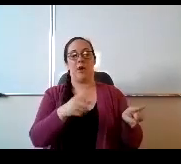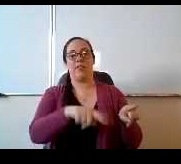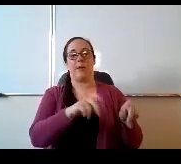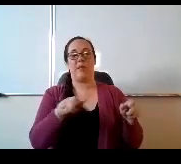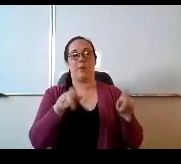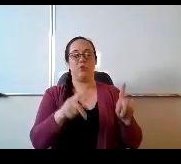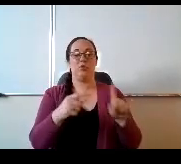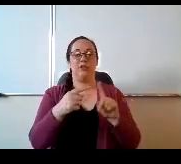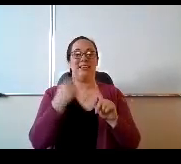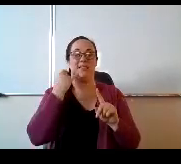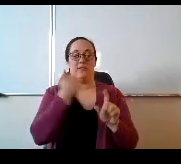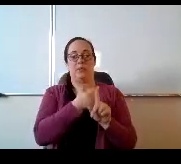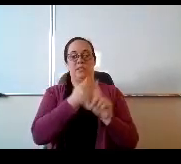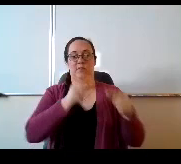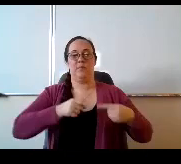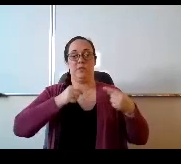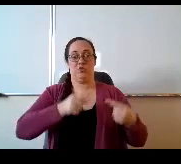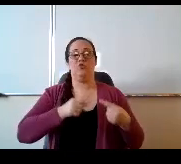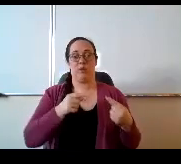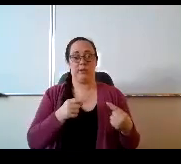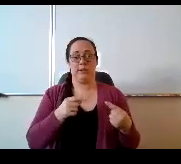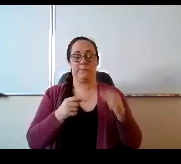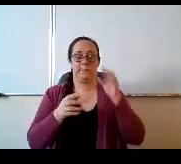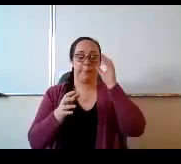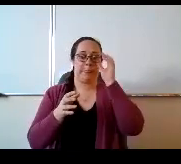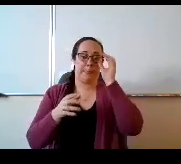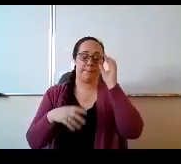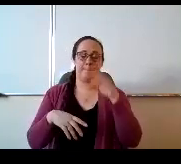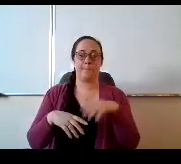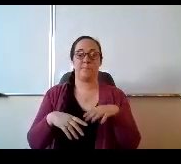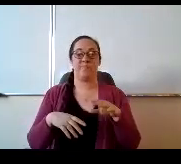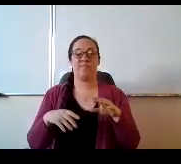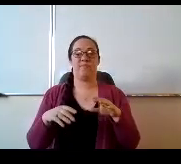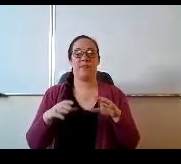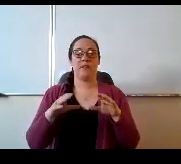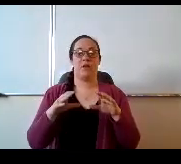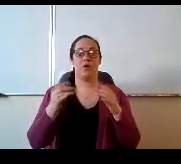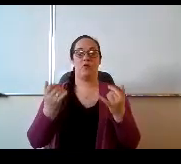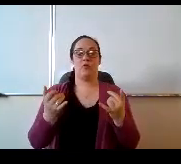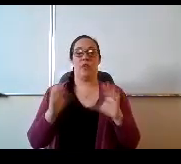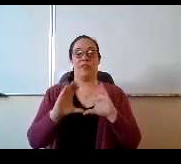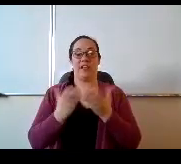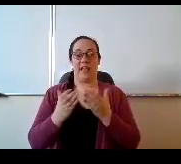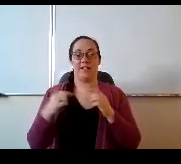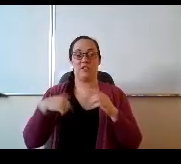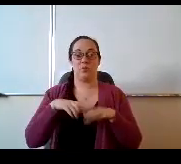the classes that we're doing at our sites, we want those in person, you know, we make a joke,